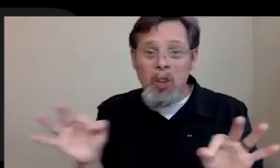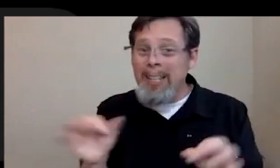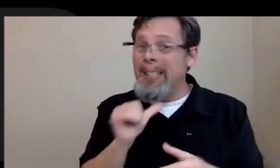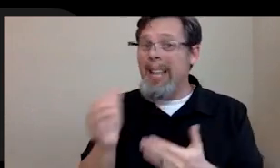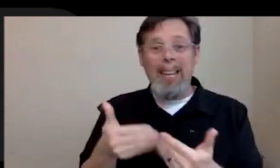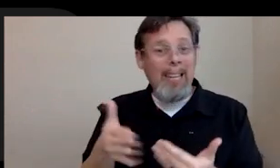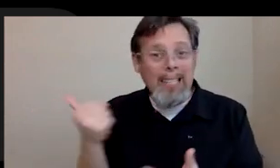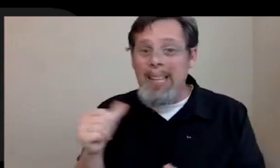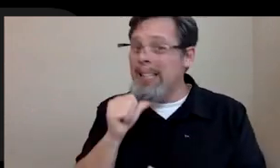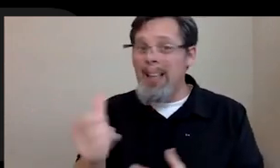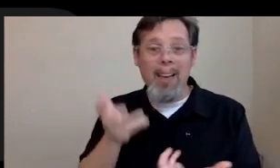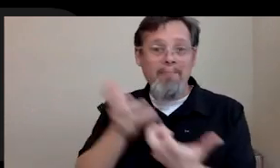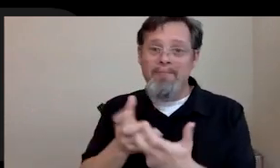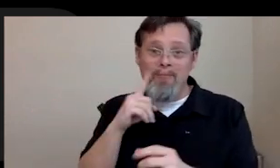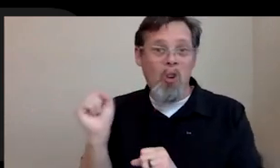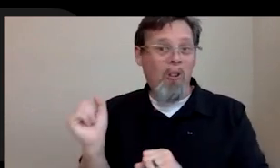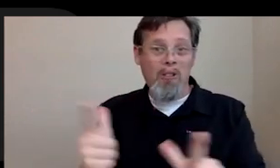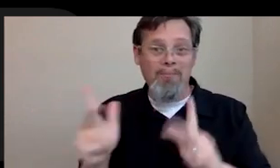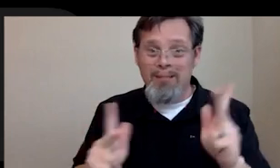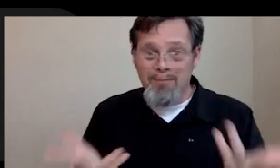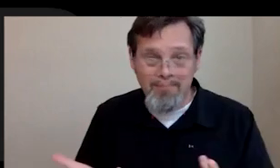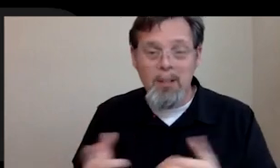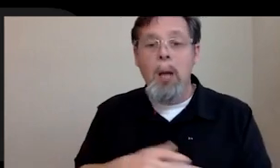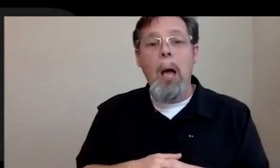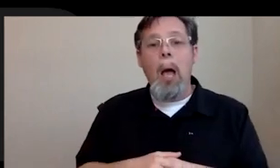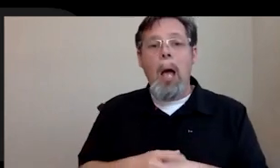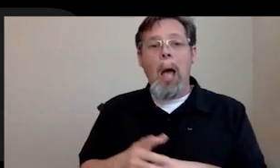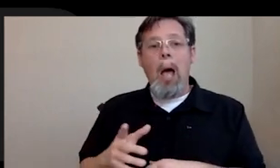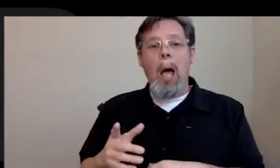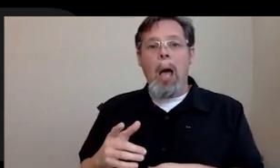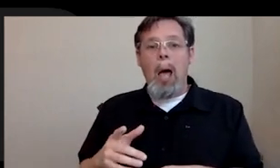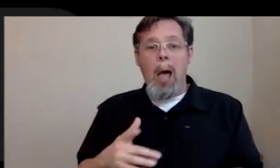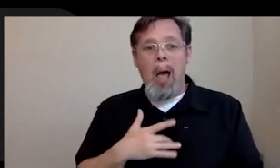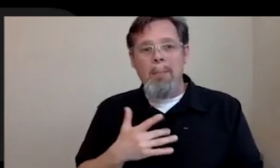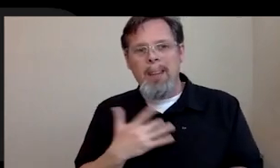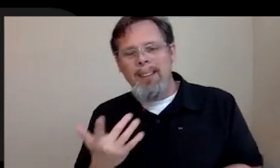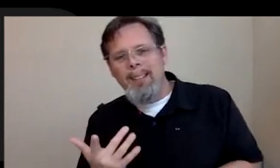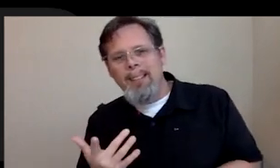for everyone. I totally could've been a football player or anything that could have been so easy,